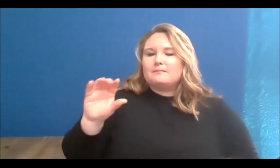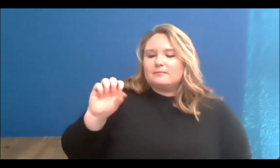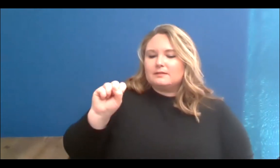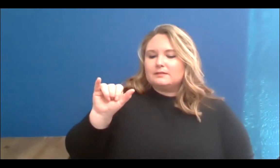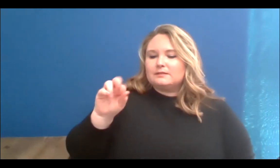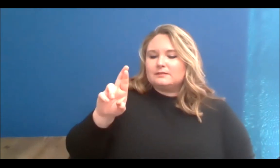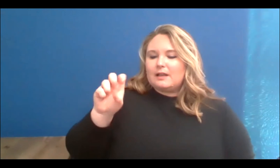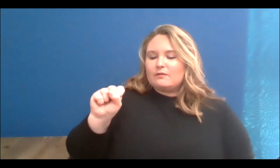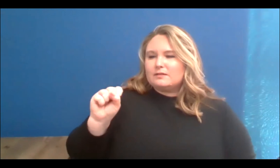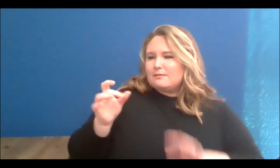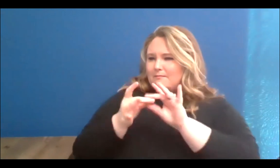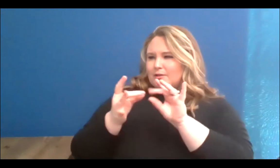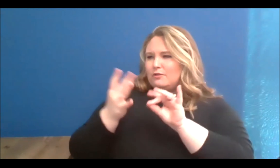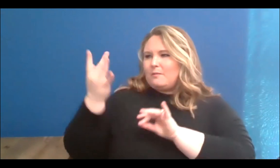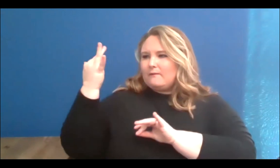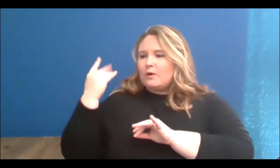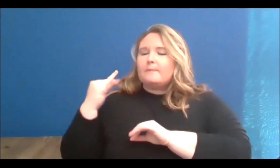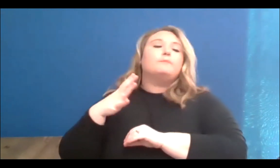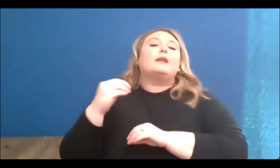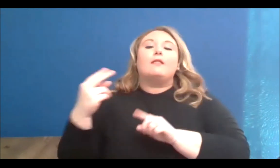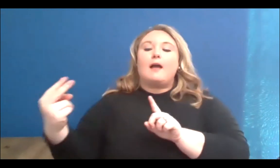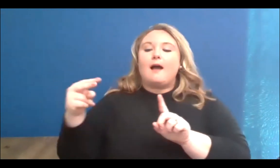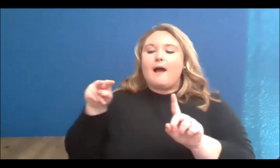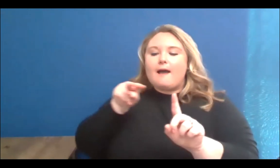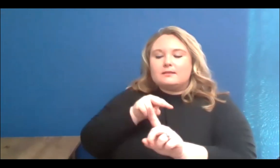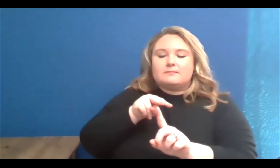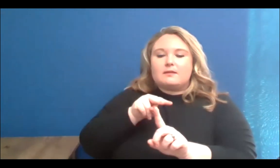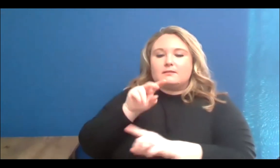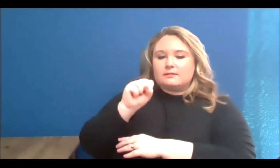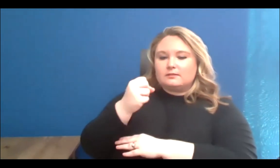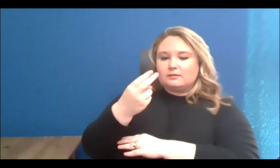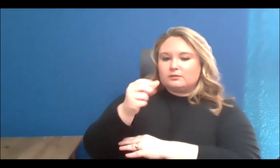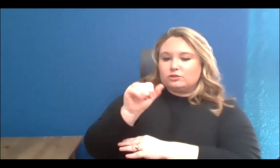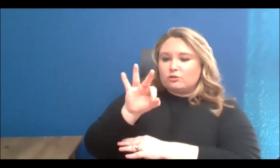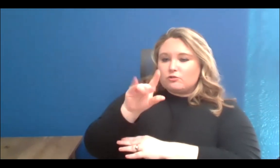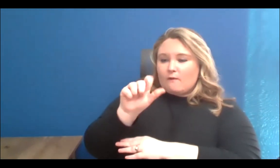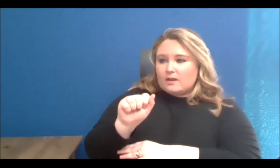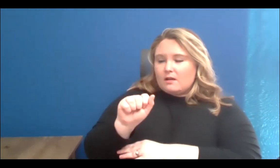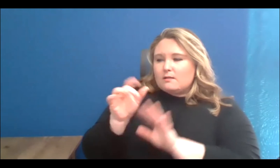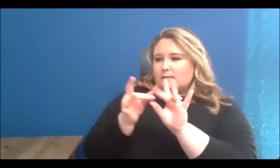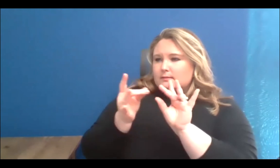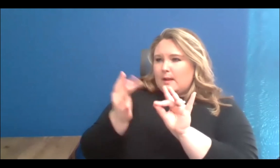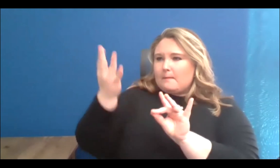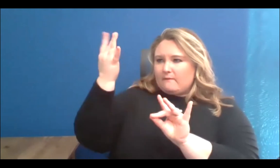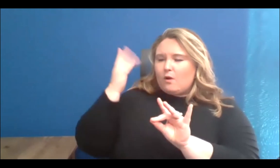The aspects that Shafia was referring to are also very close because, as a woman